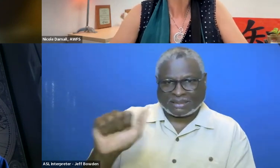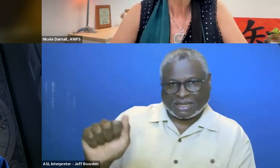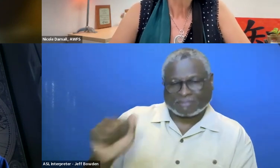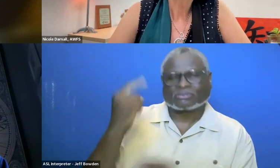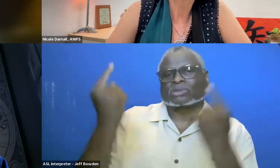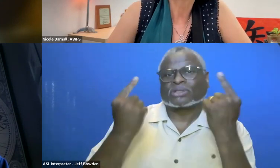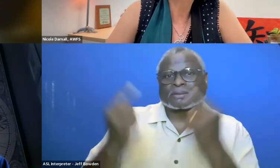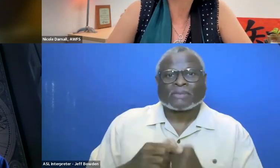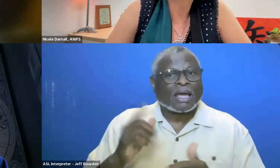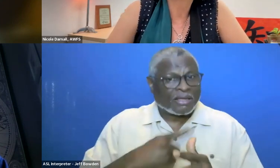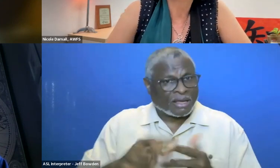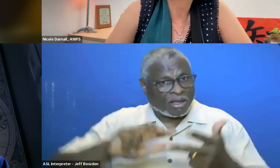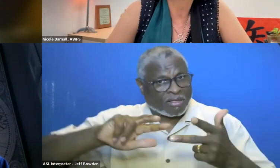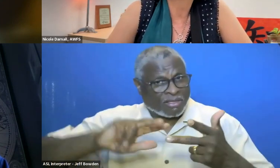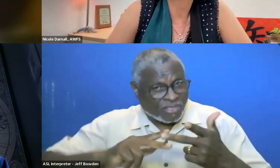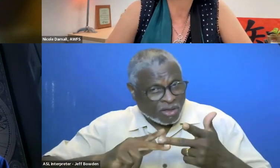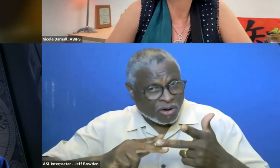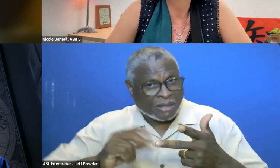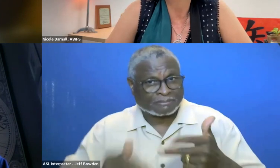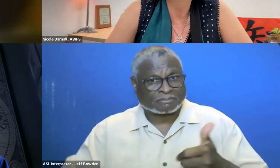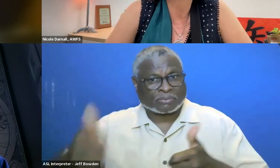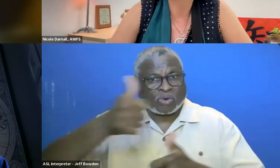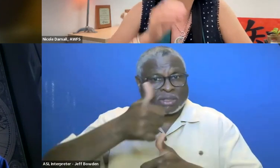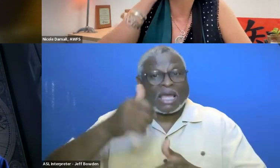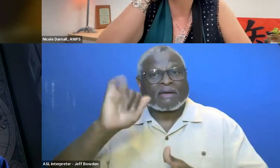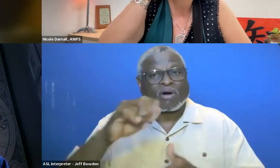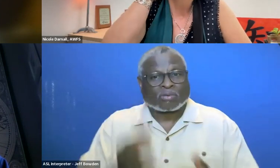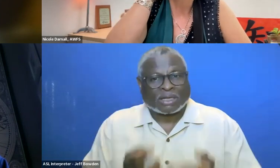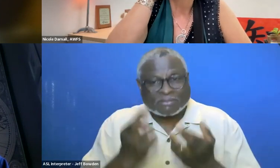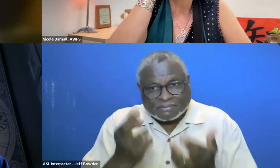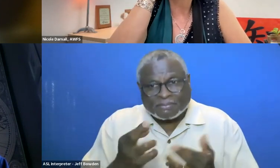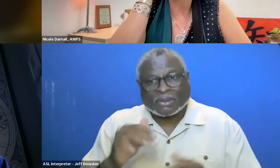And then the third priority area for recommendations was looking